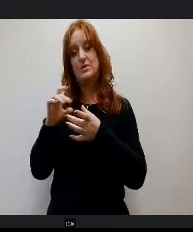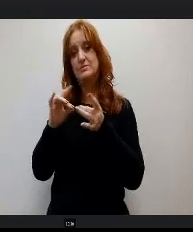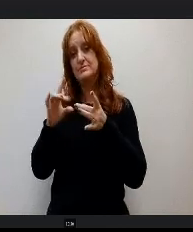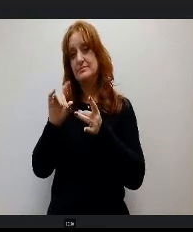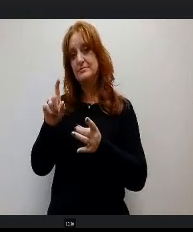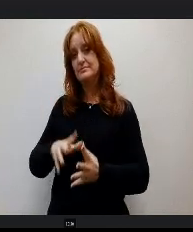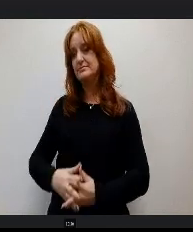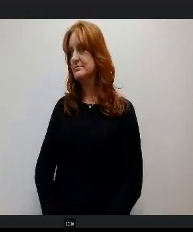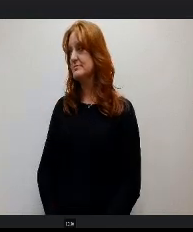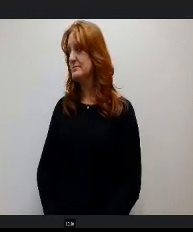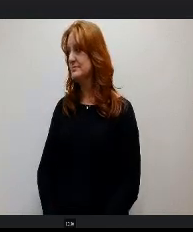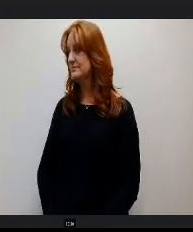Thank you. Thank you.